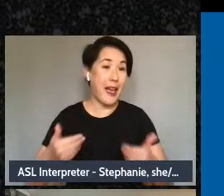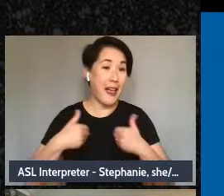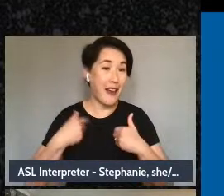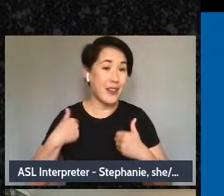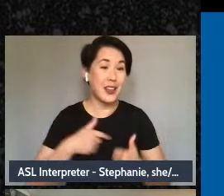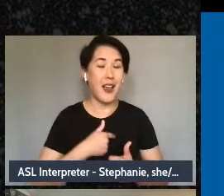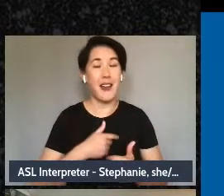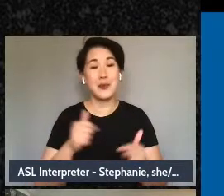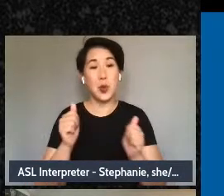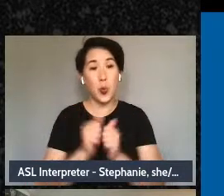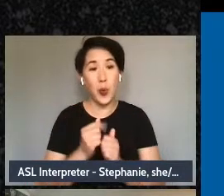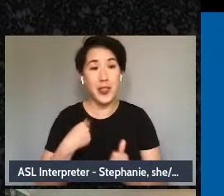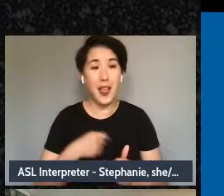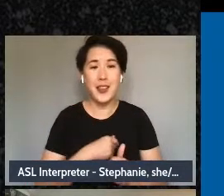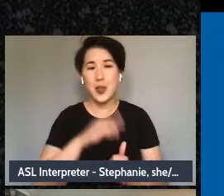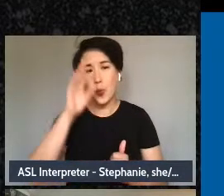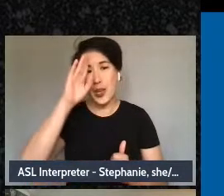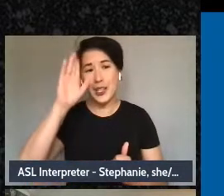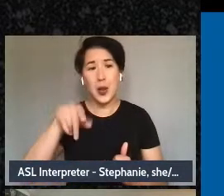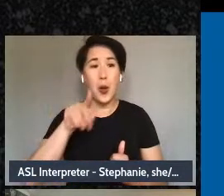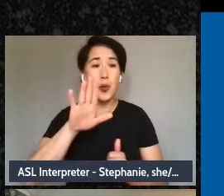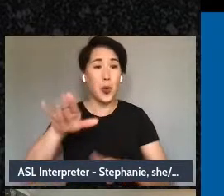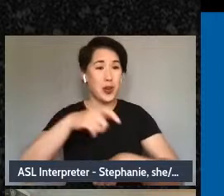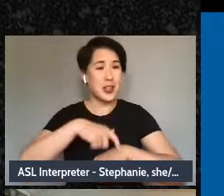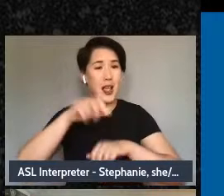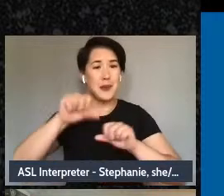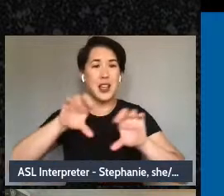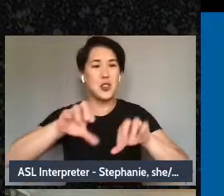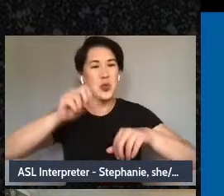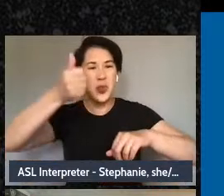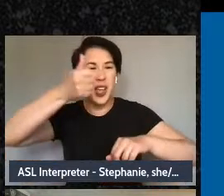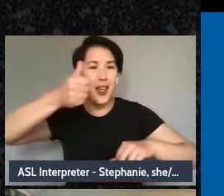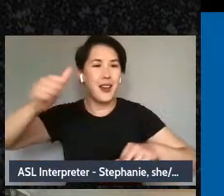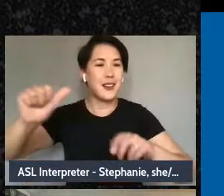any which way and we appreciate you bringing your wonderful selves and all you have to offer